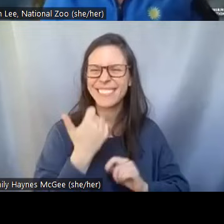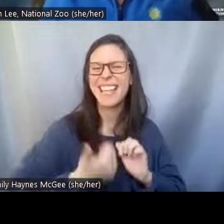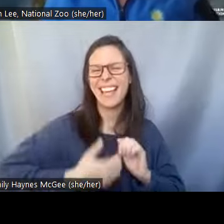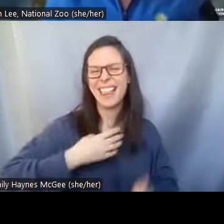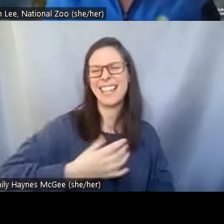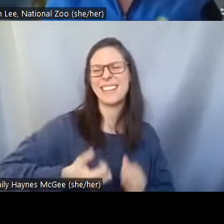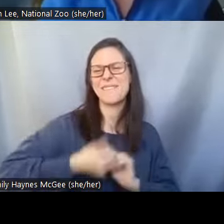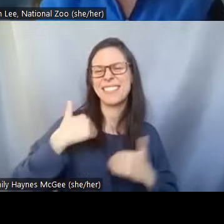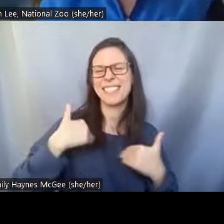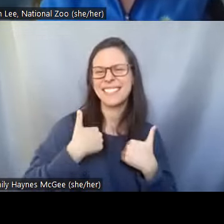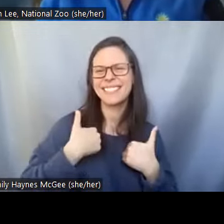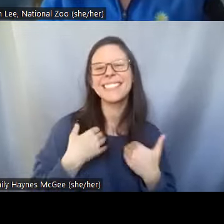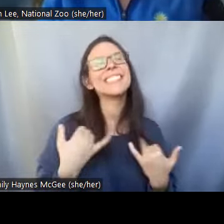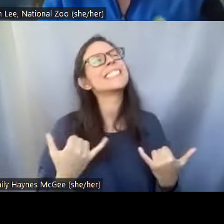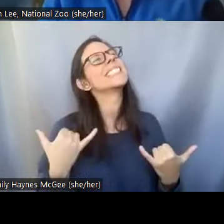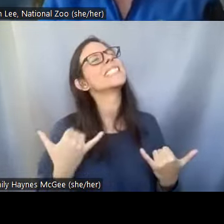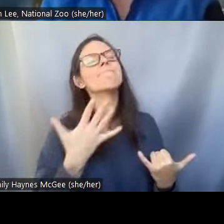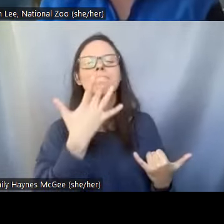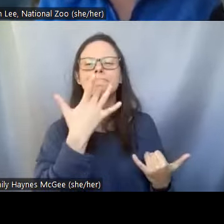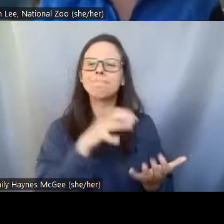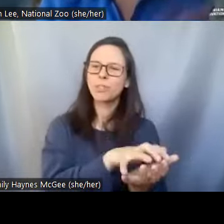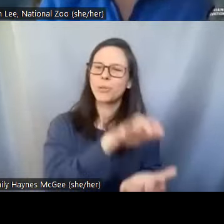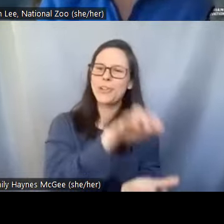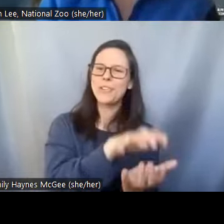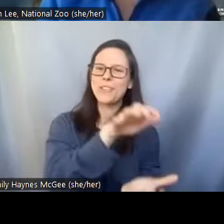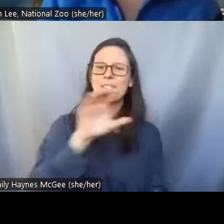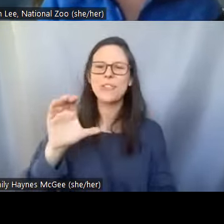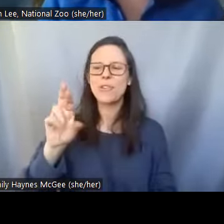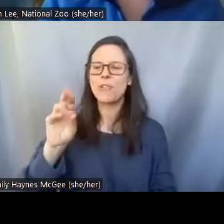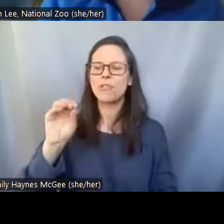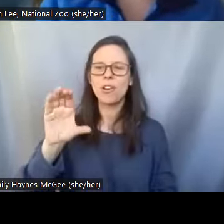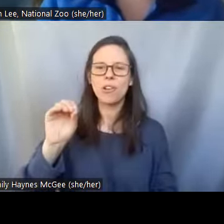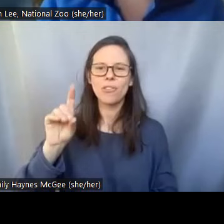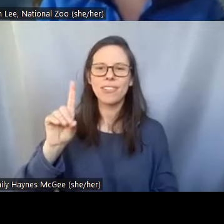I don't know today I probably will say crocodiles because I really like them they are very cool.